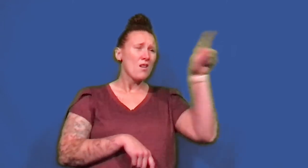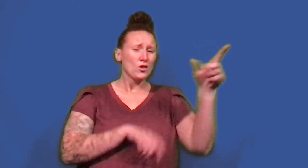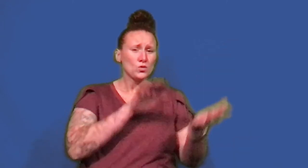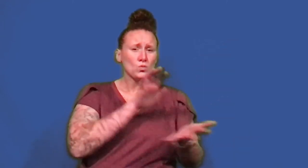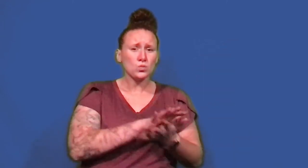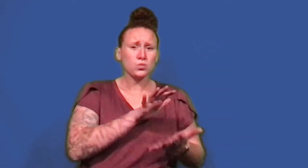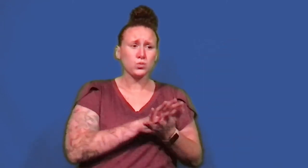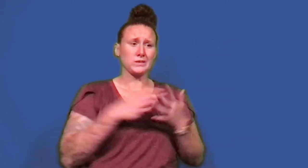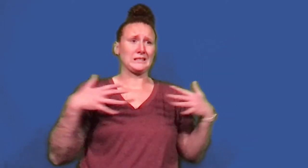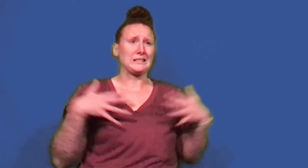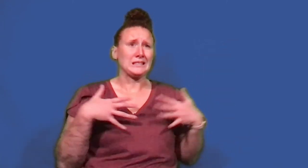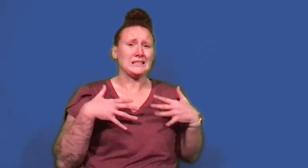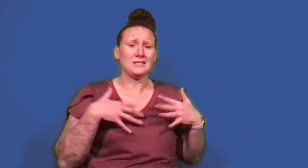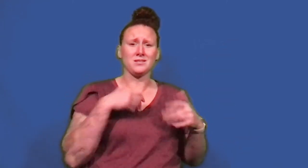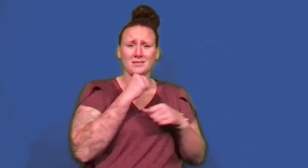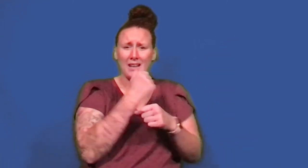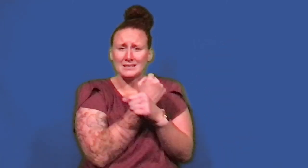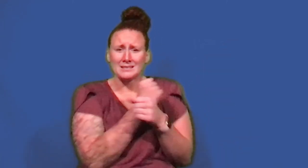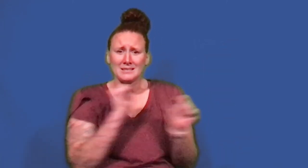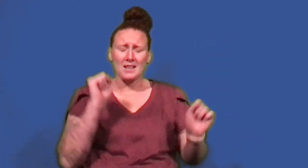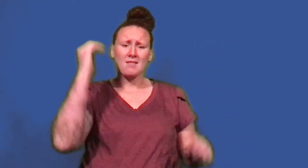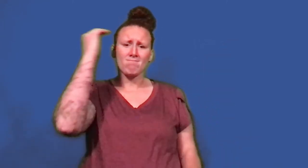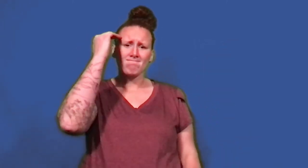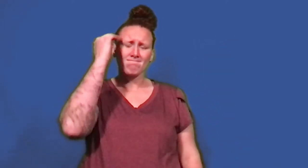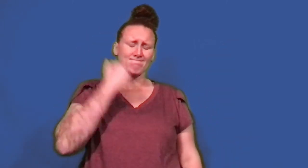I know it was scary for you at school.